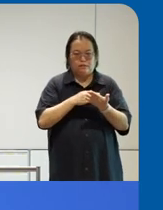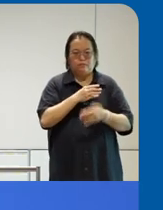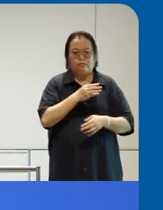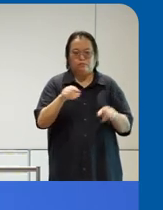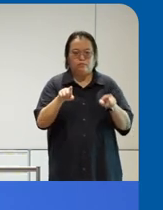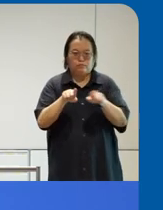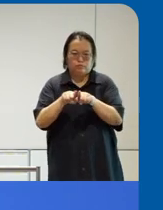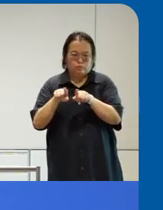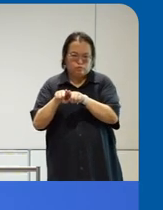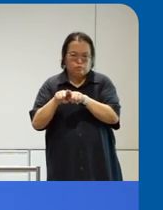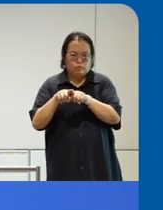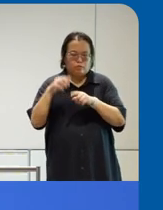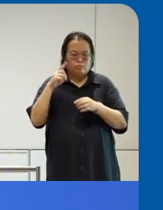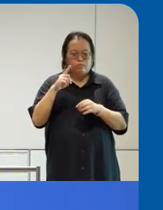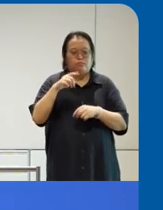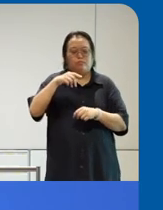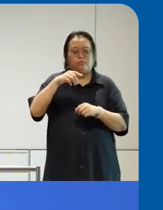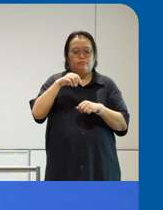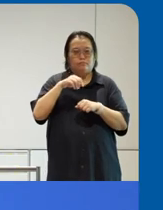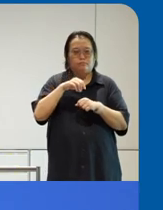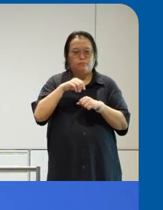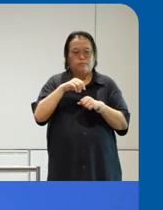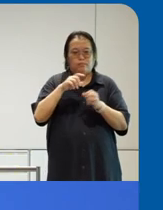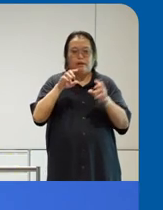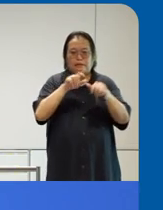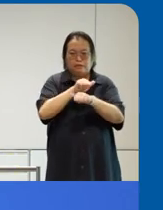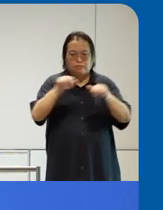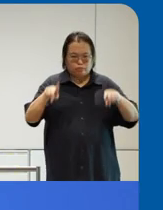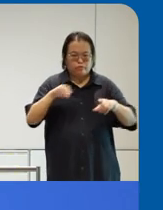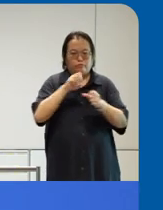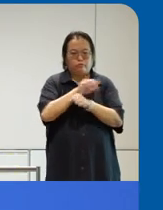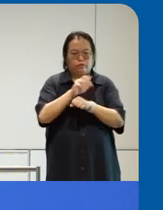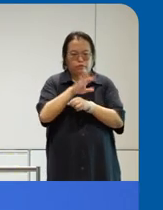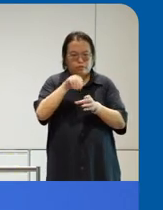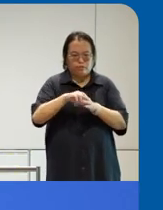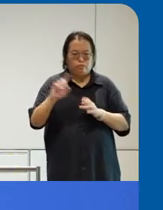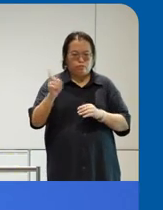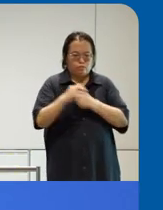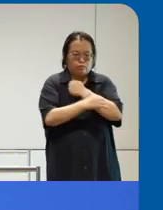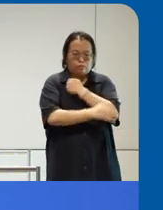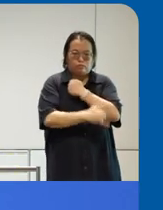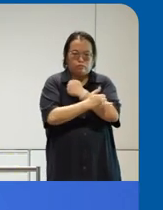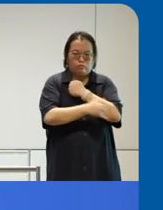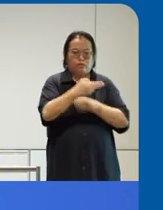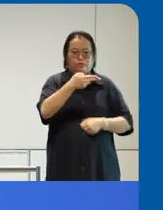digital accessibility consultant in Indonesia and just few months ago I mean until this month uh we